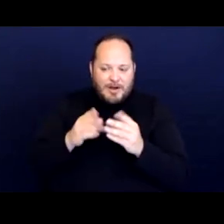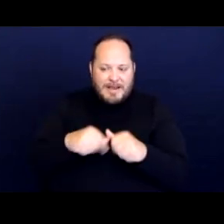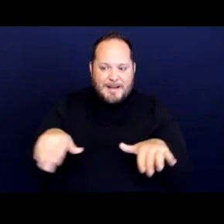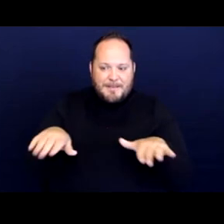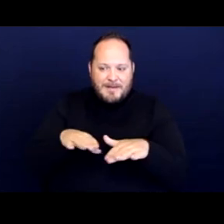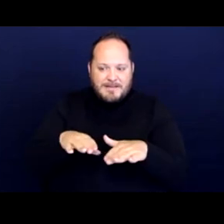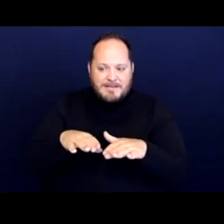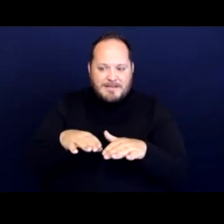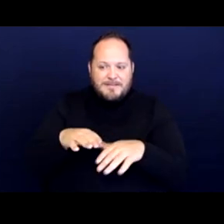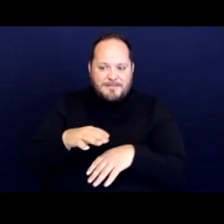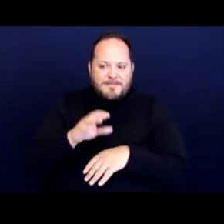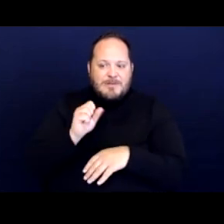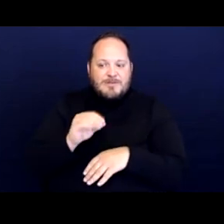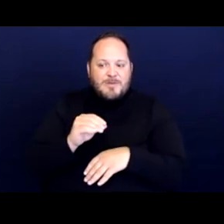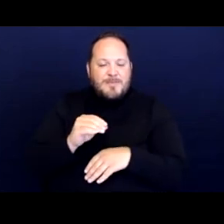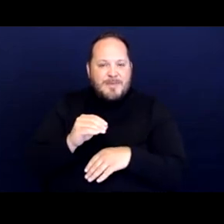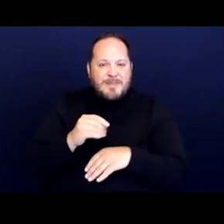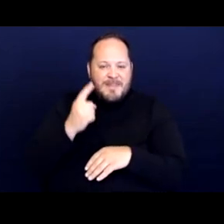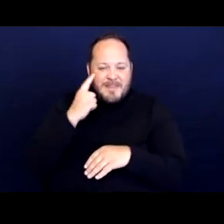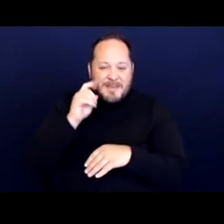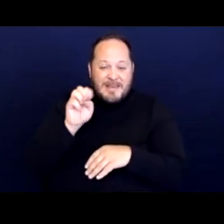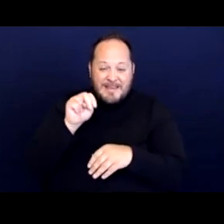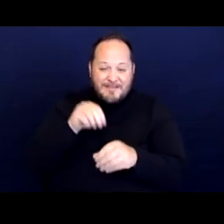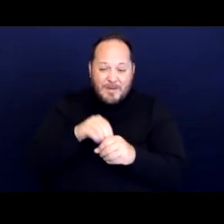and so I think even in those contexts